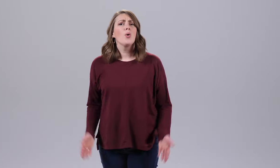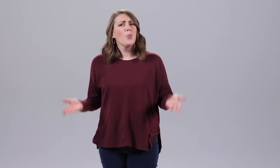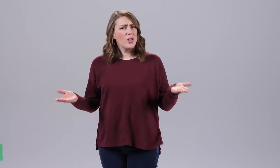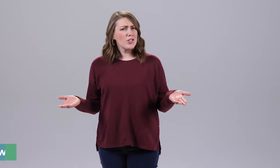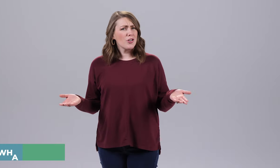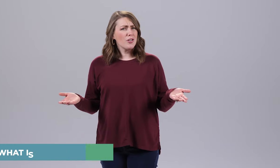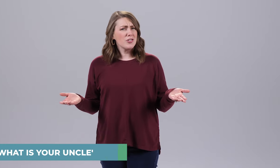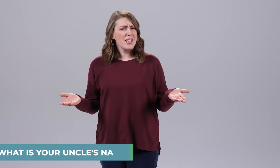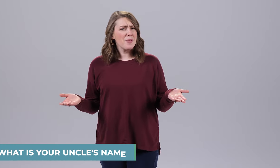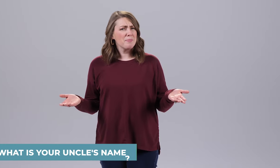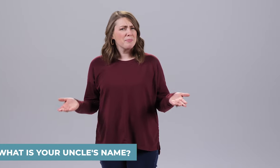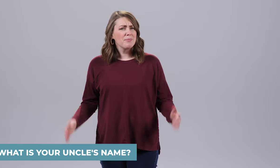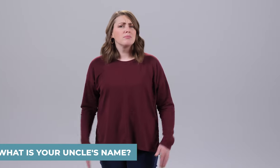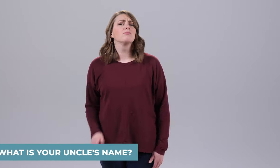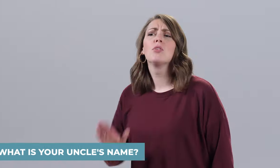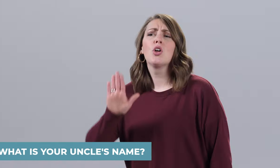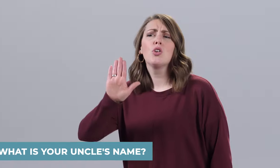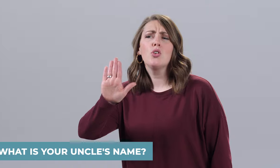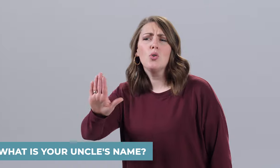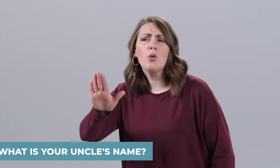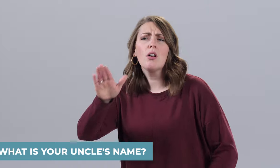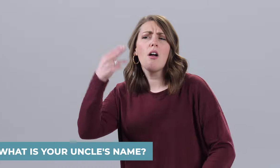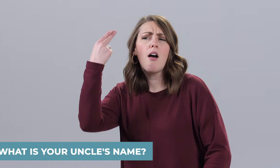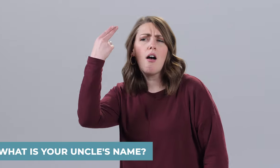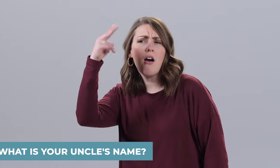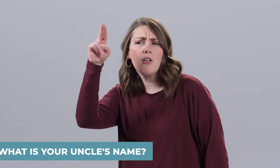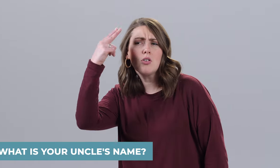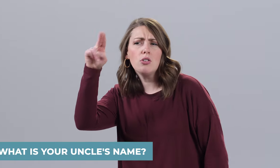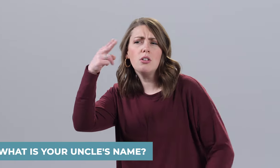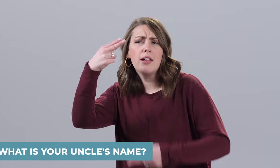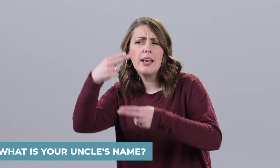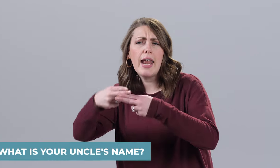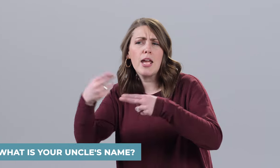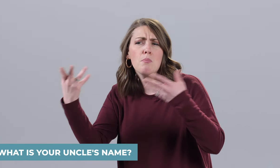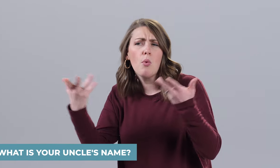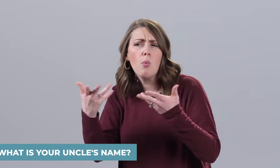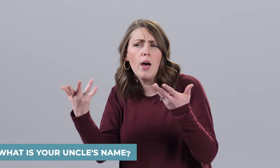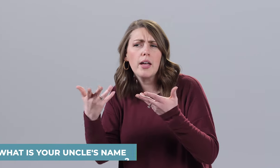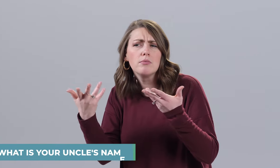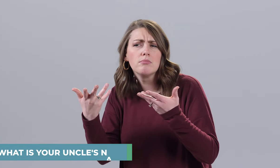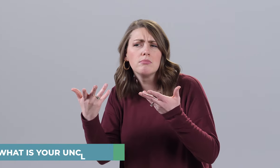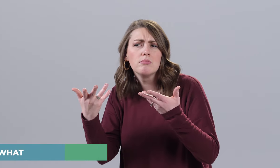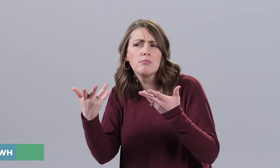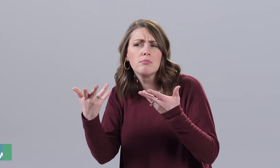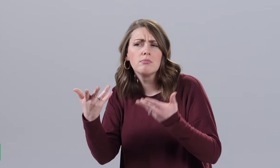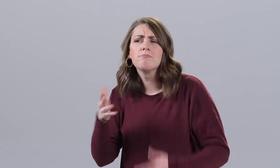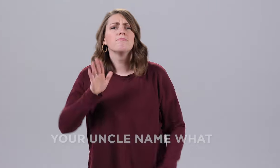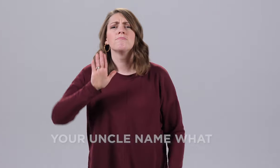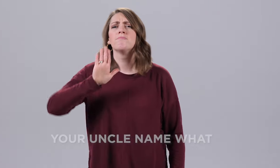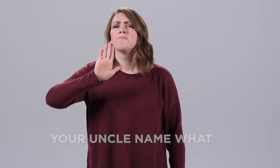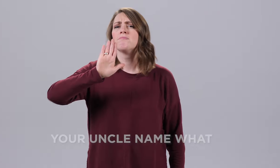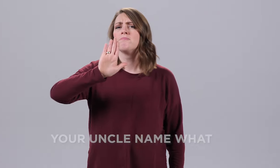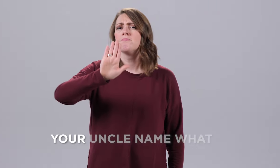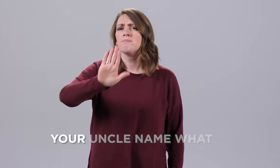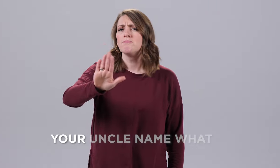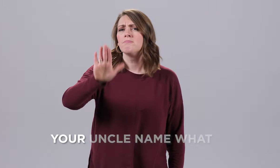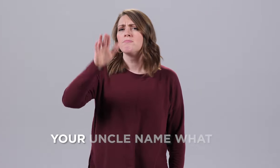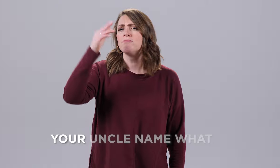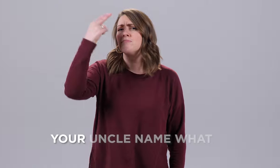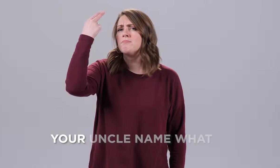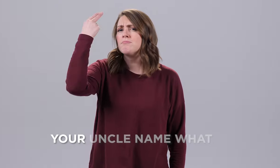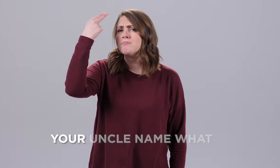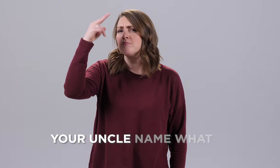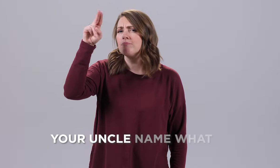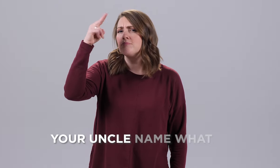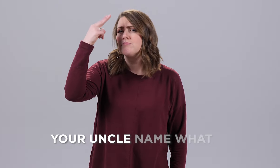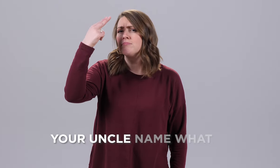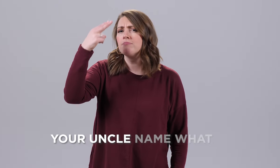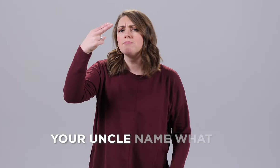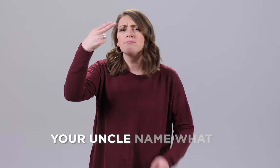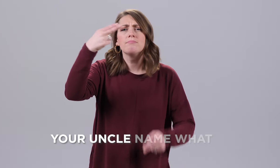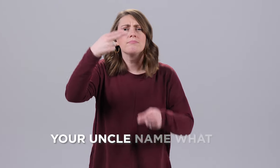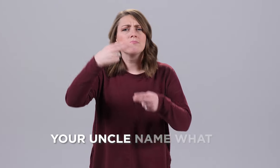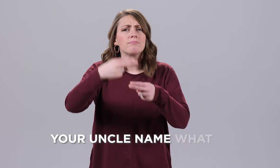What is your uncle's name? YOU UNCLE NAME WHAT